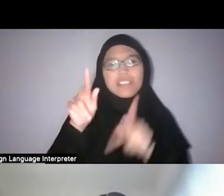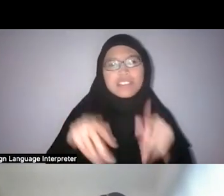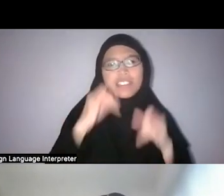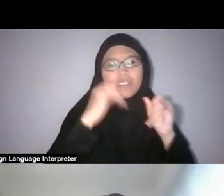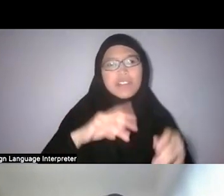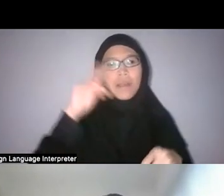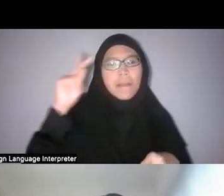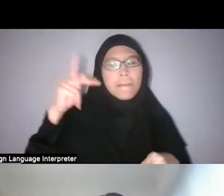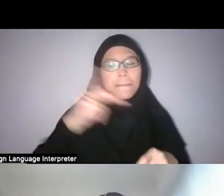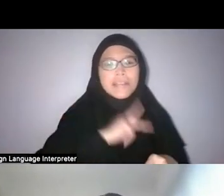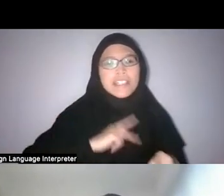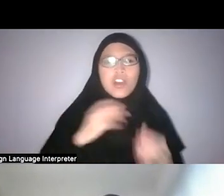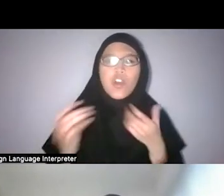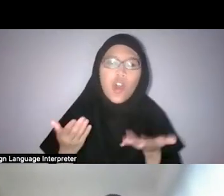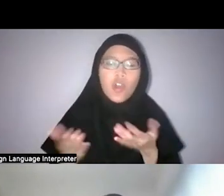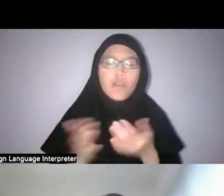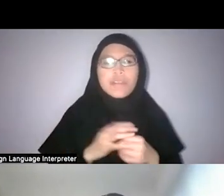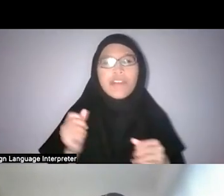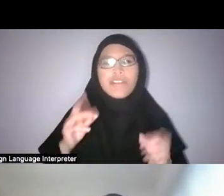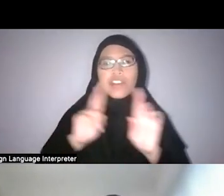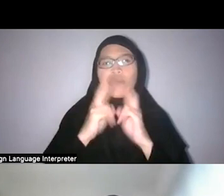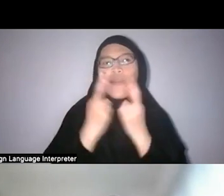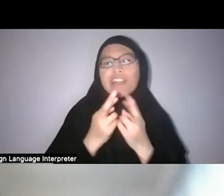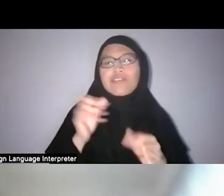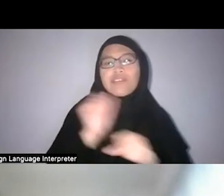or if you have a relative who worked at the botanical gardens,